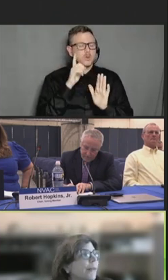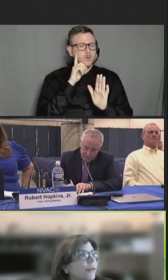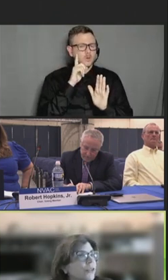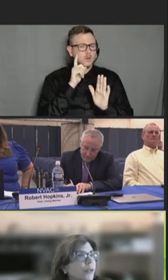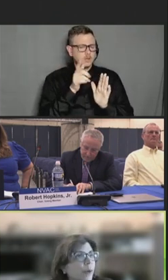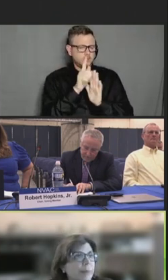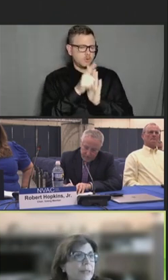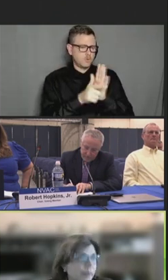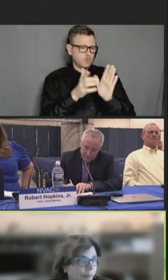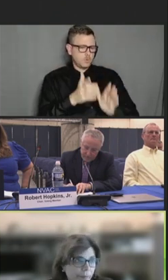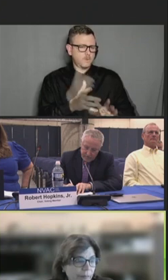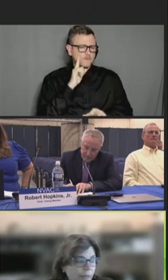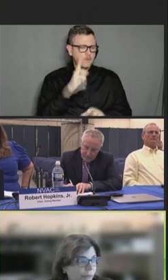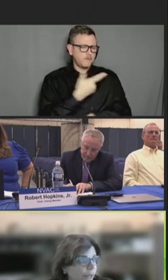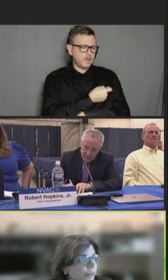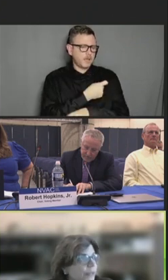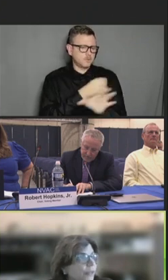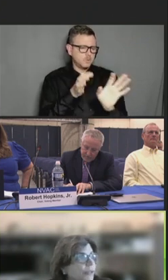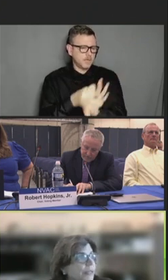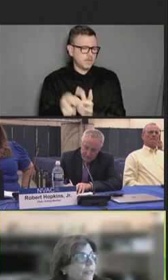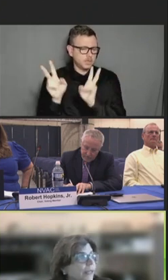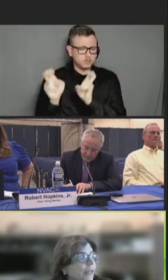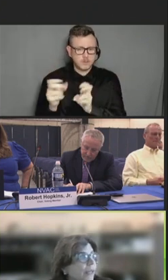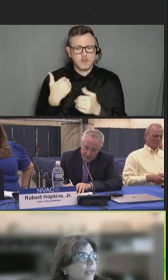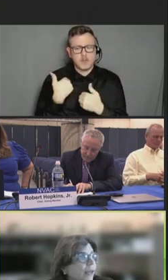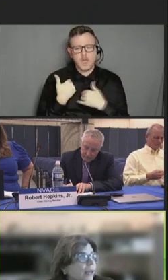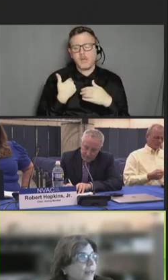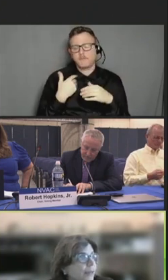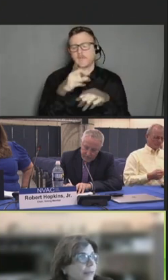And there's a website if anyone's interested.